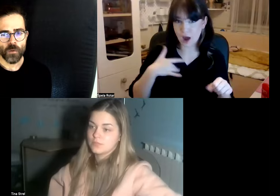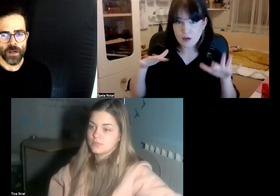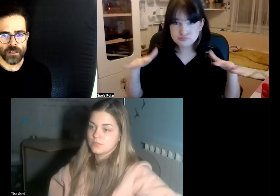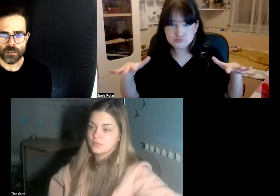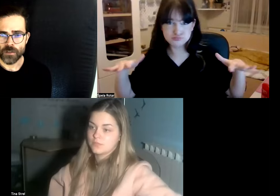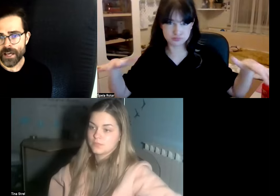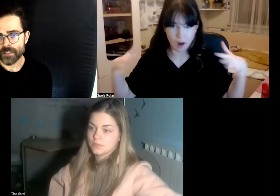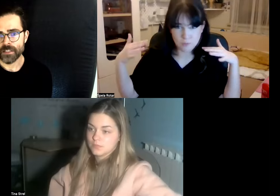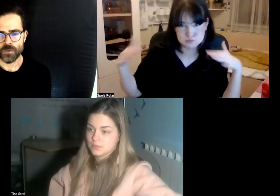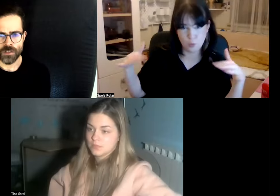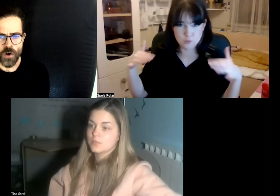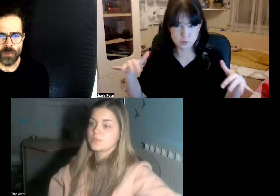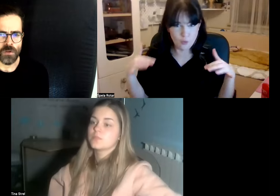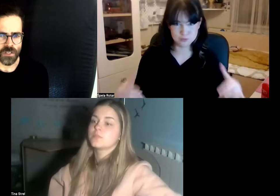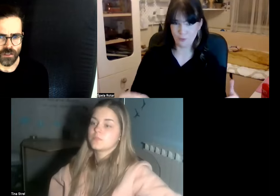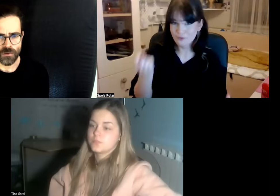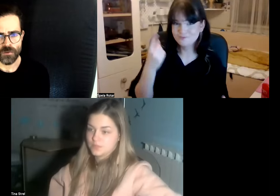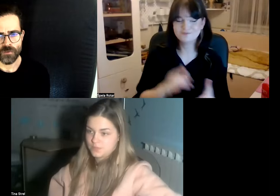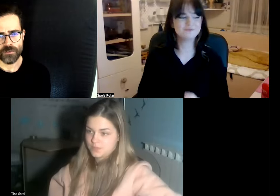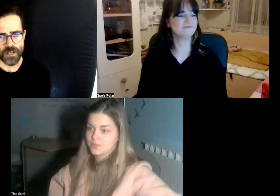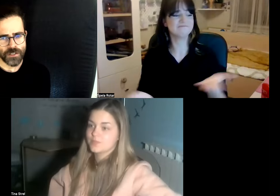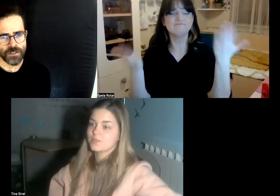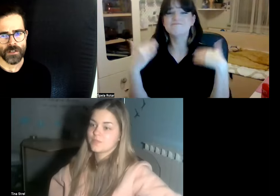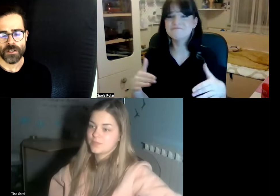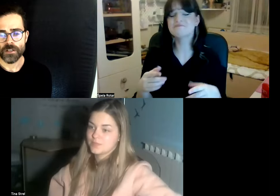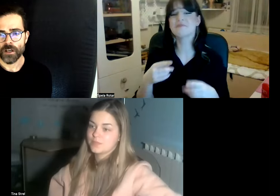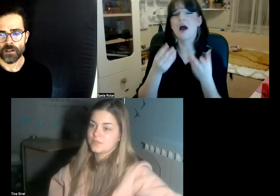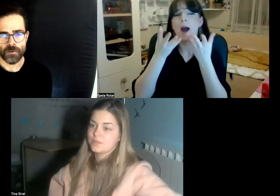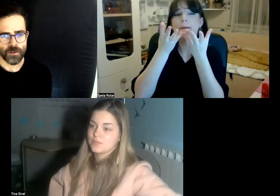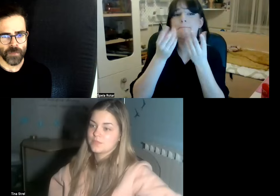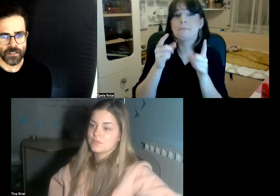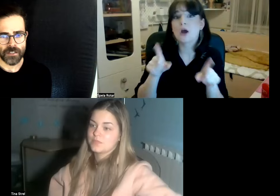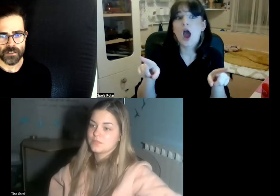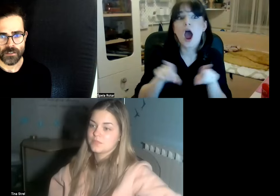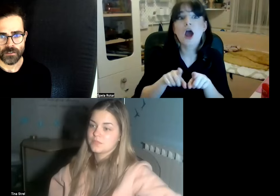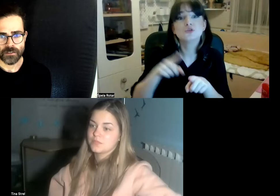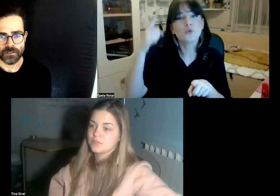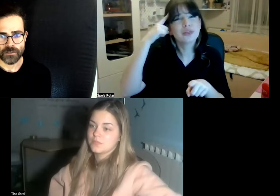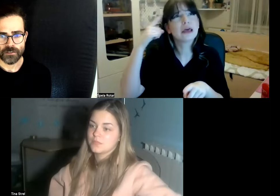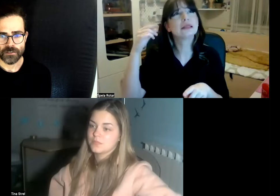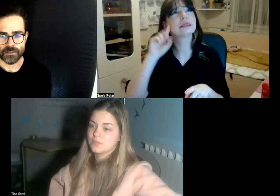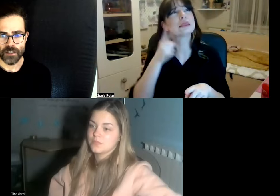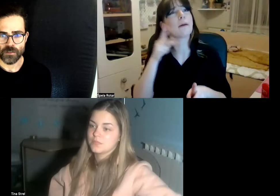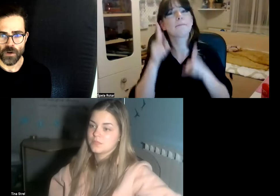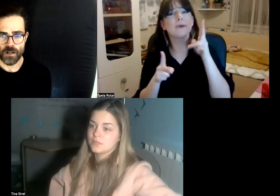will to dance and to enjoy music through vibration and through the means as well